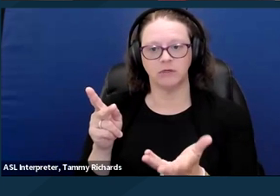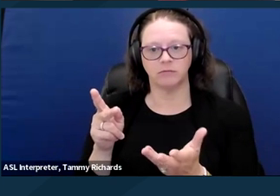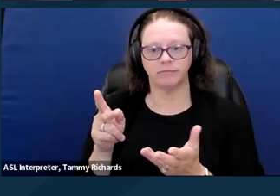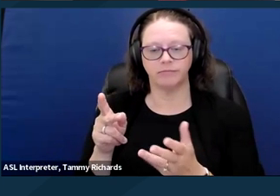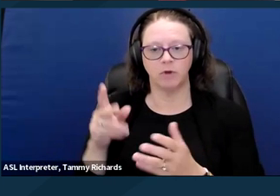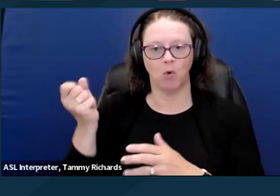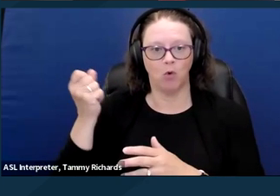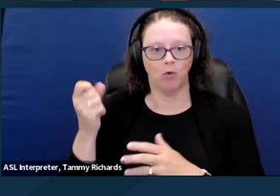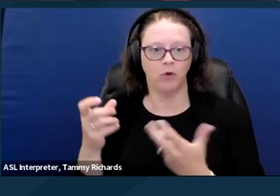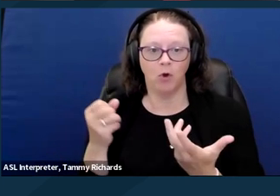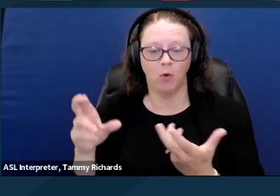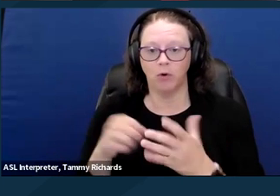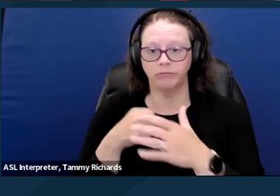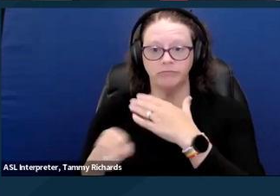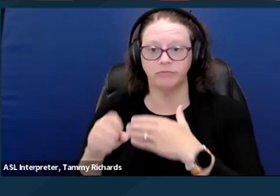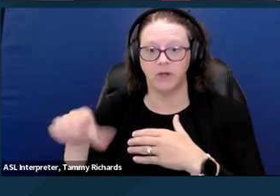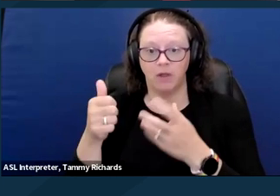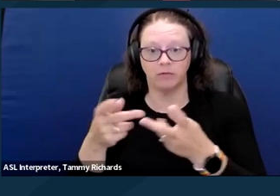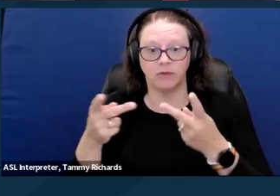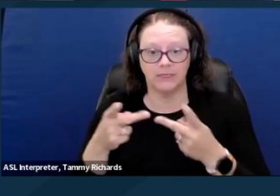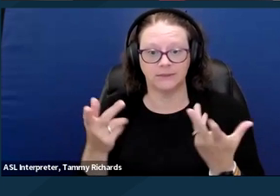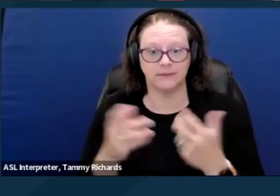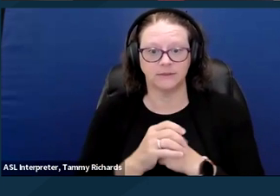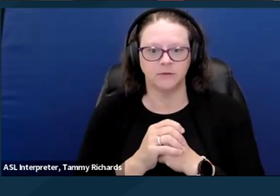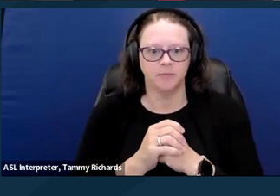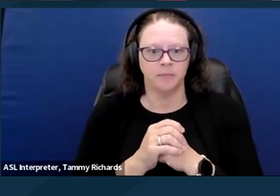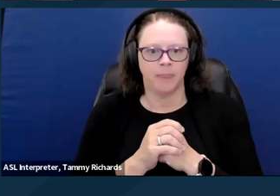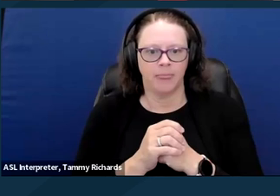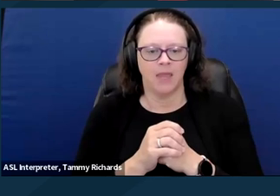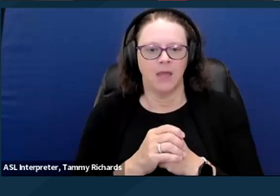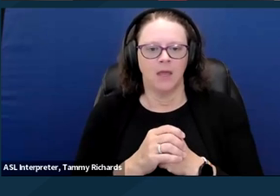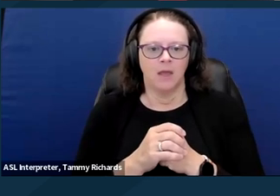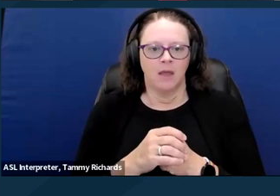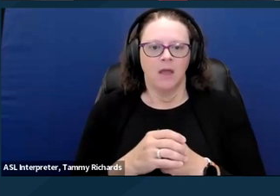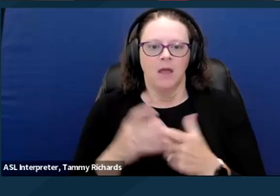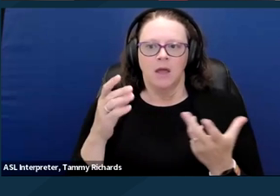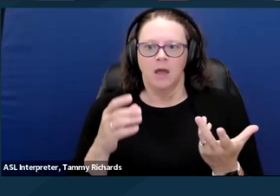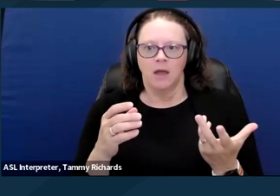for a Plain Language Guide on CARE Courts and SB 43, which are linked in the slide.